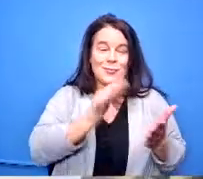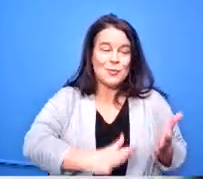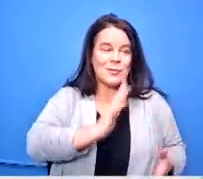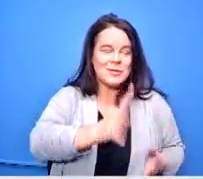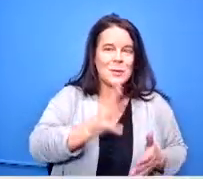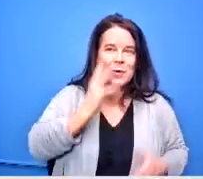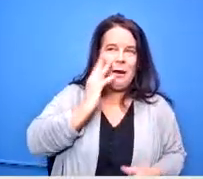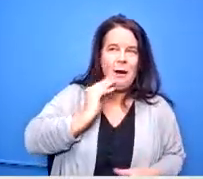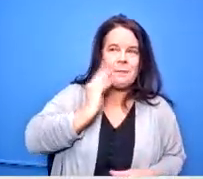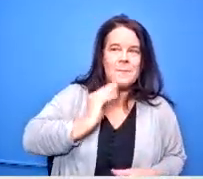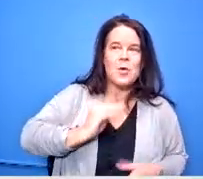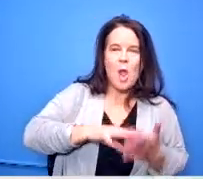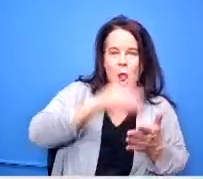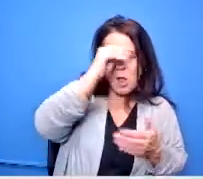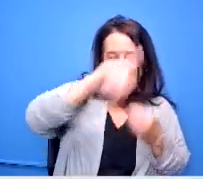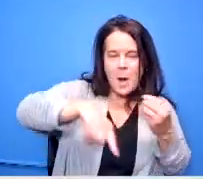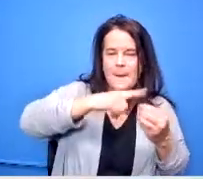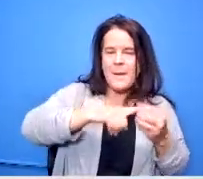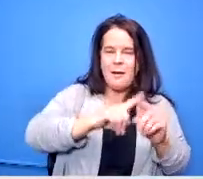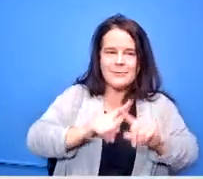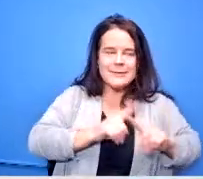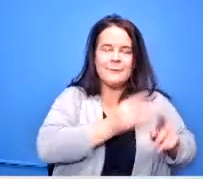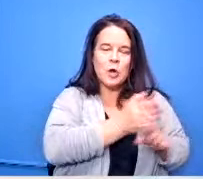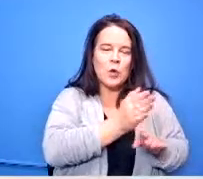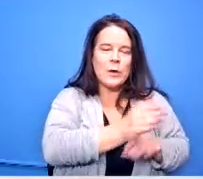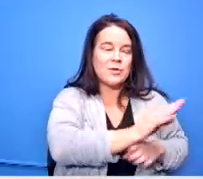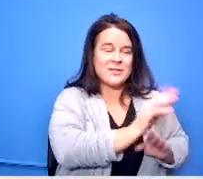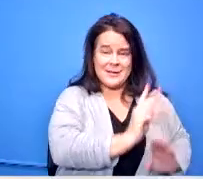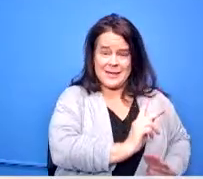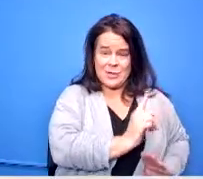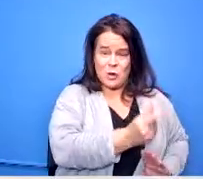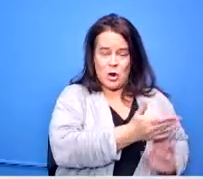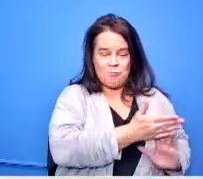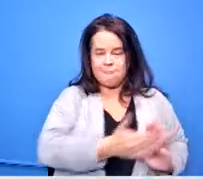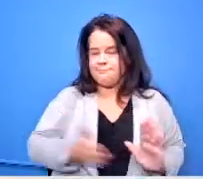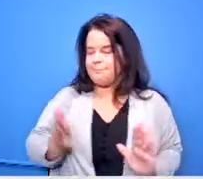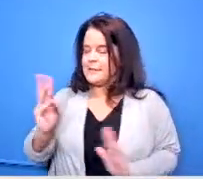in kindergarten all the way through their sixth grade the other thing that we did is we have stem